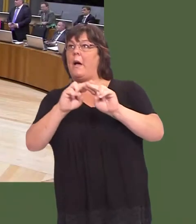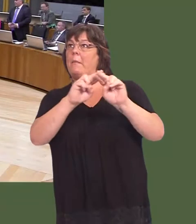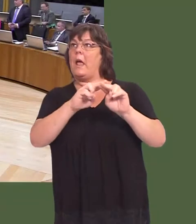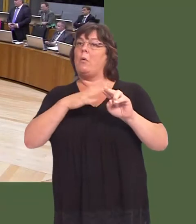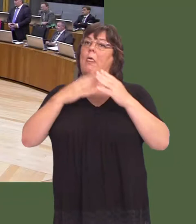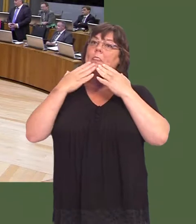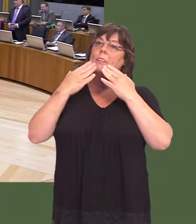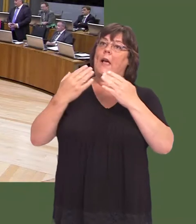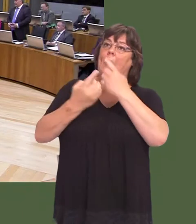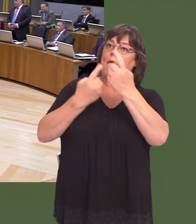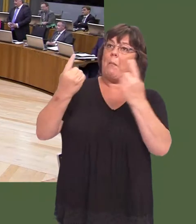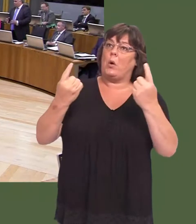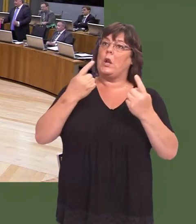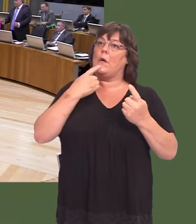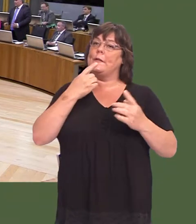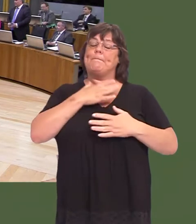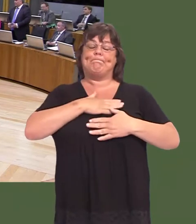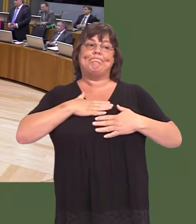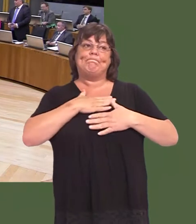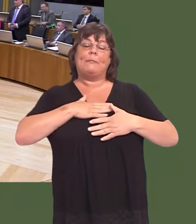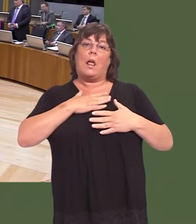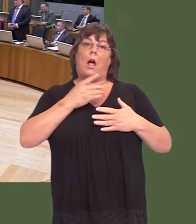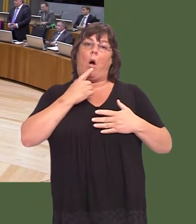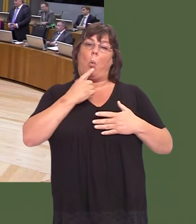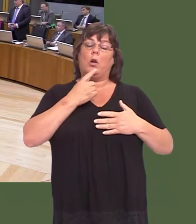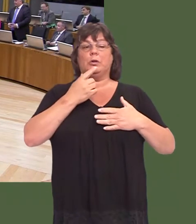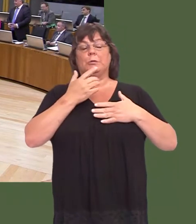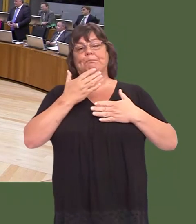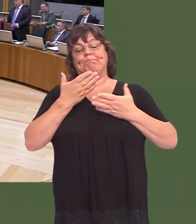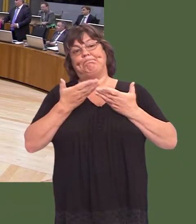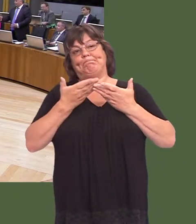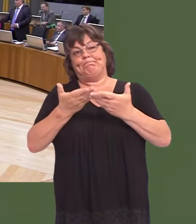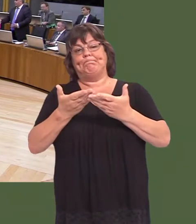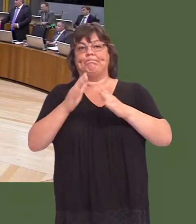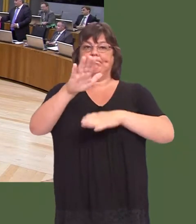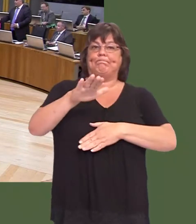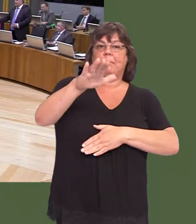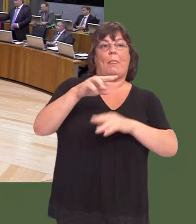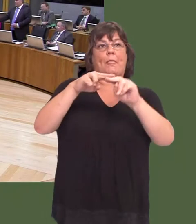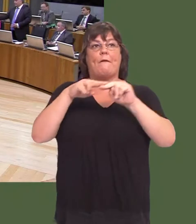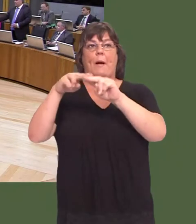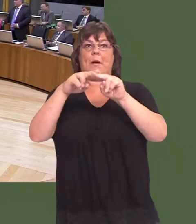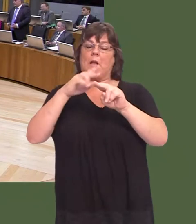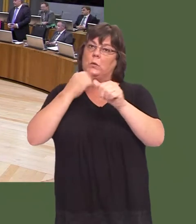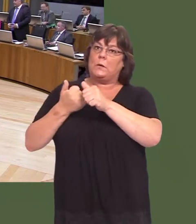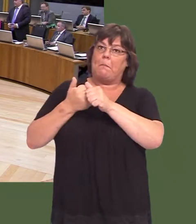expressed their condolences and wishes to be passed on to the family in the support that they will need in the days, weeks and months ahead.